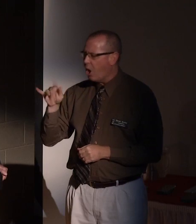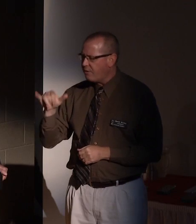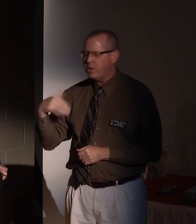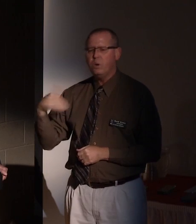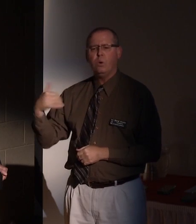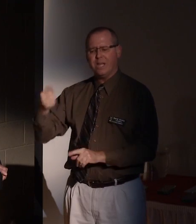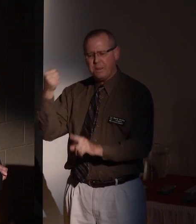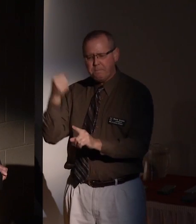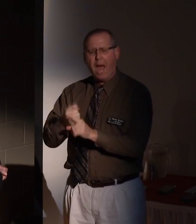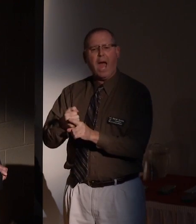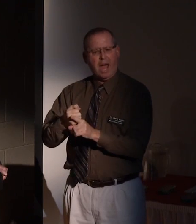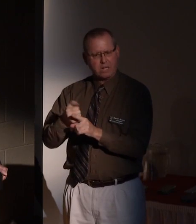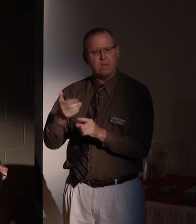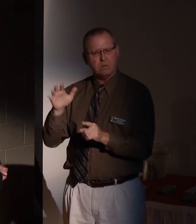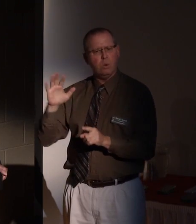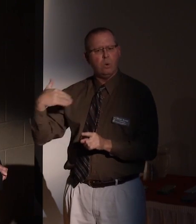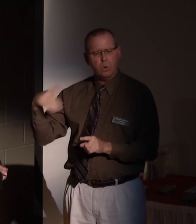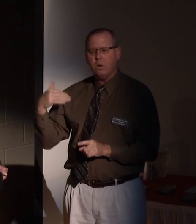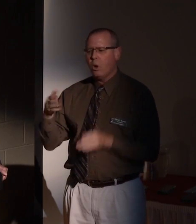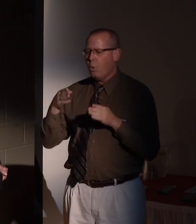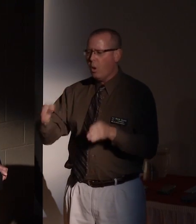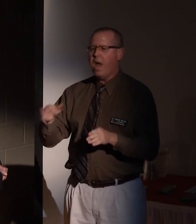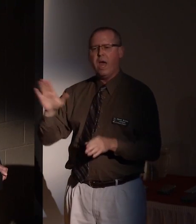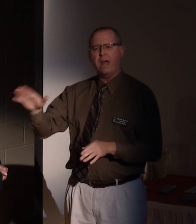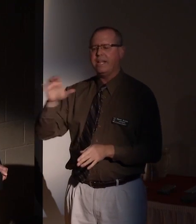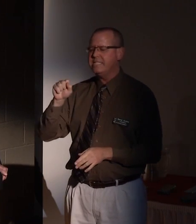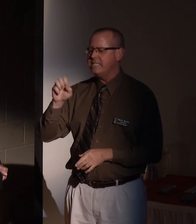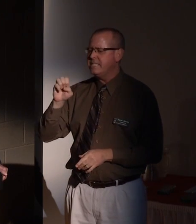impact on the way that semiconductor devices are now